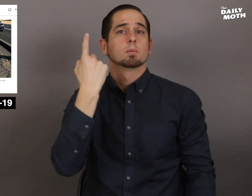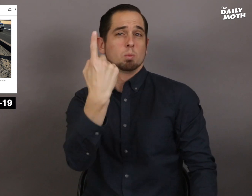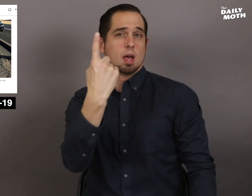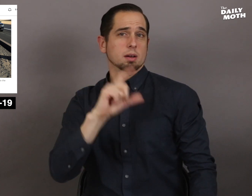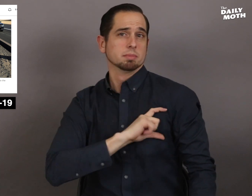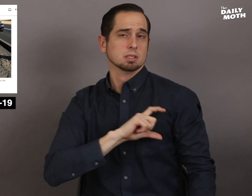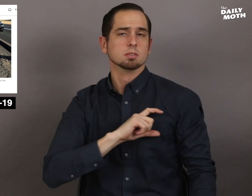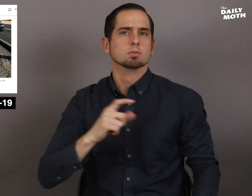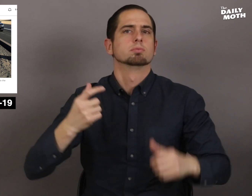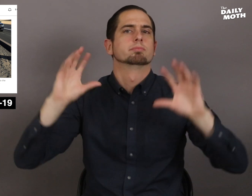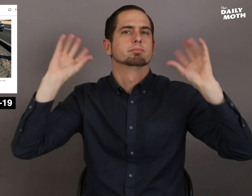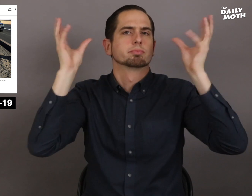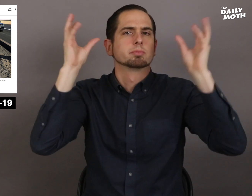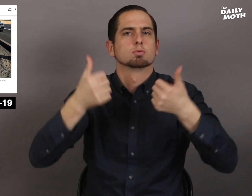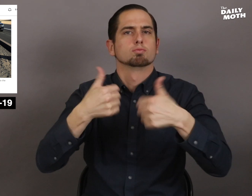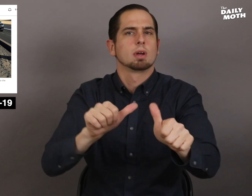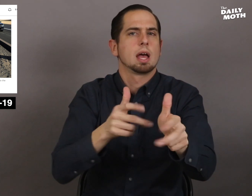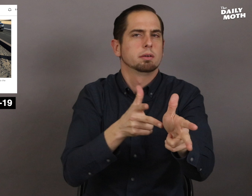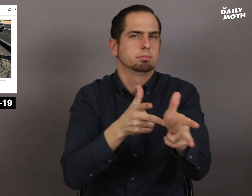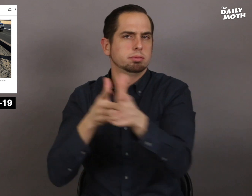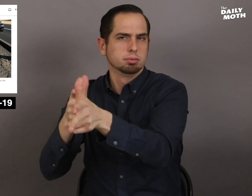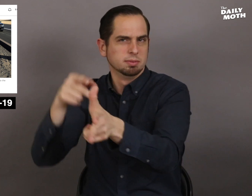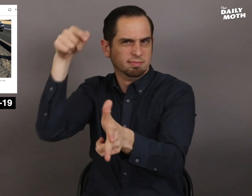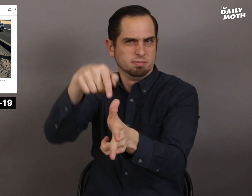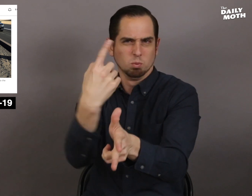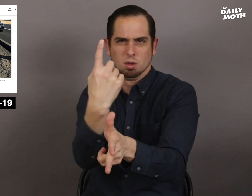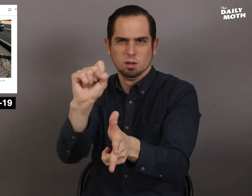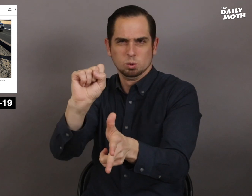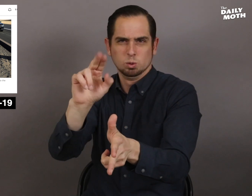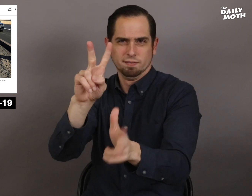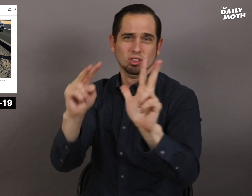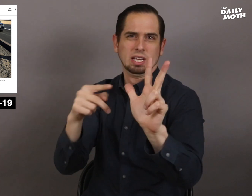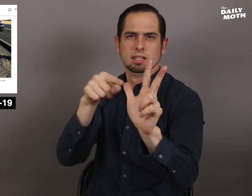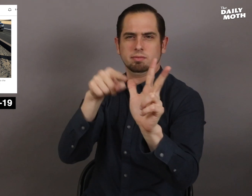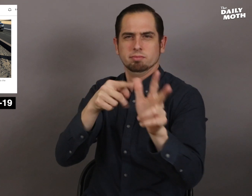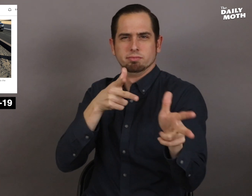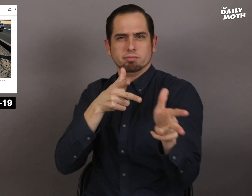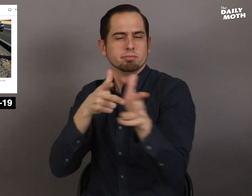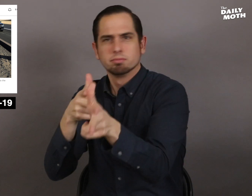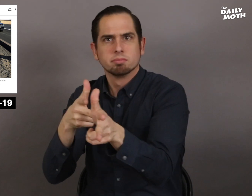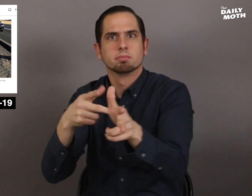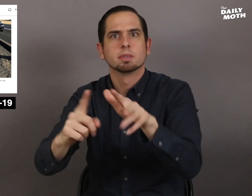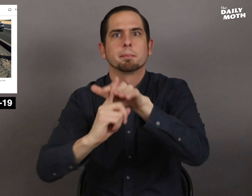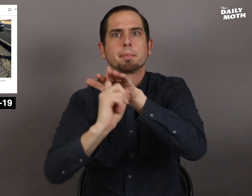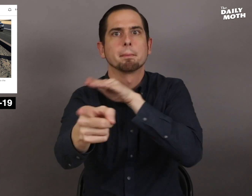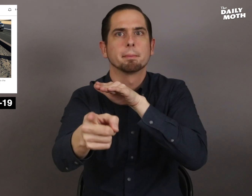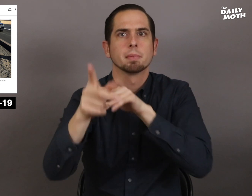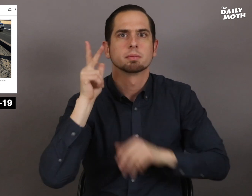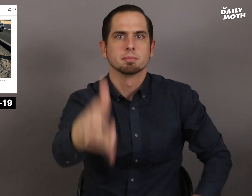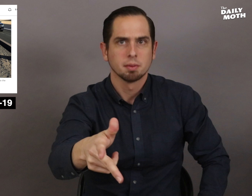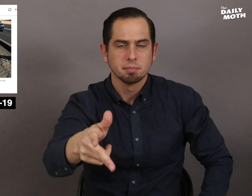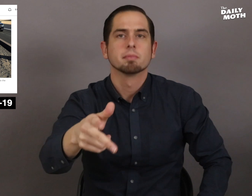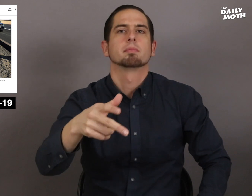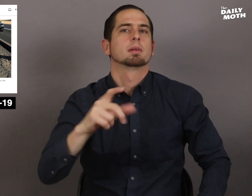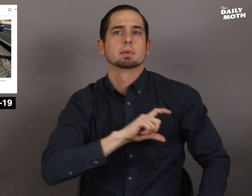but when an officer tried to pull over a SUV, it fled.